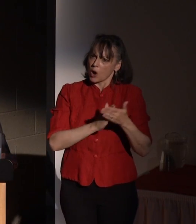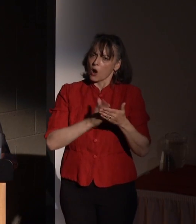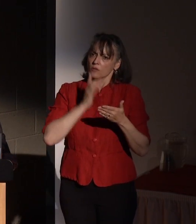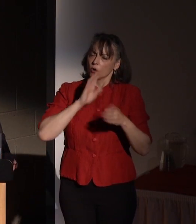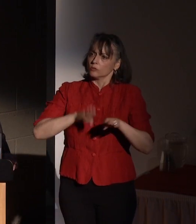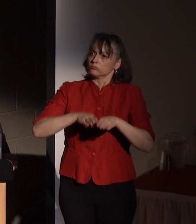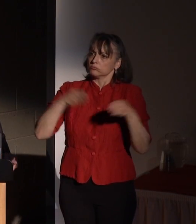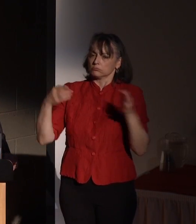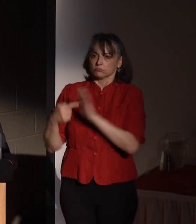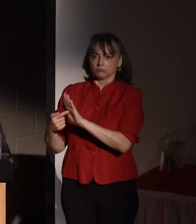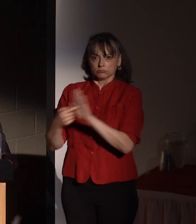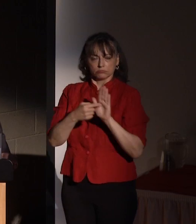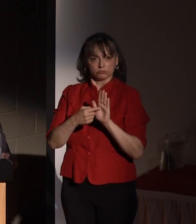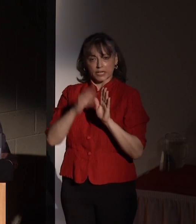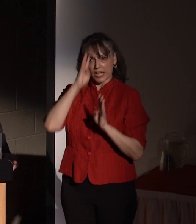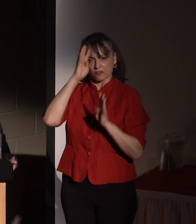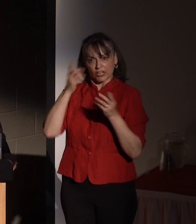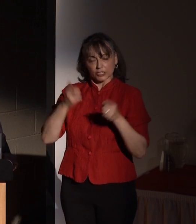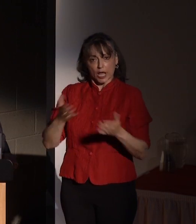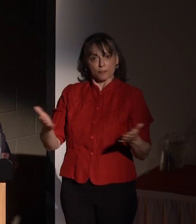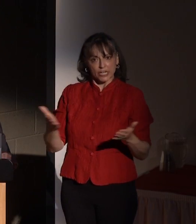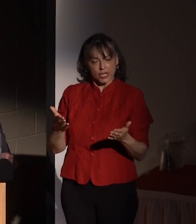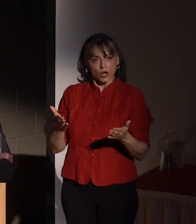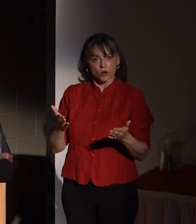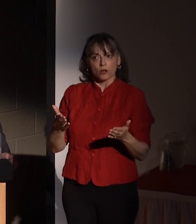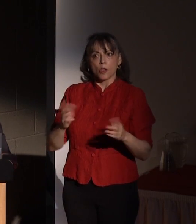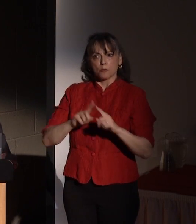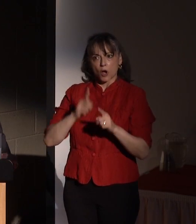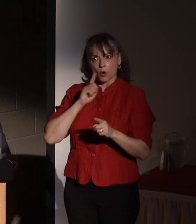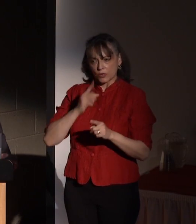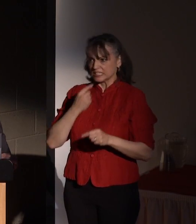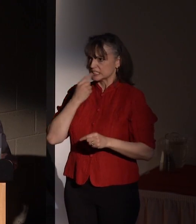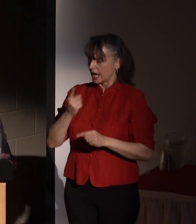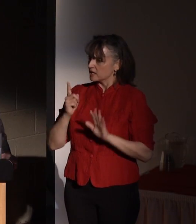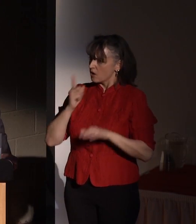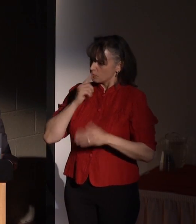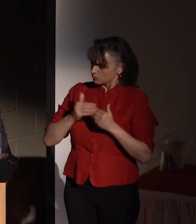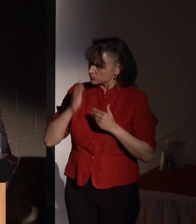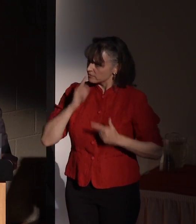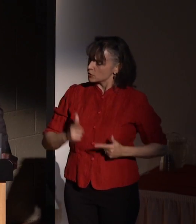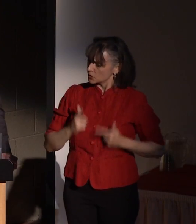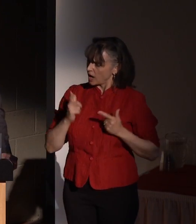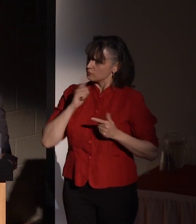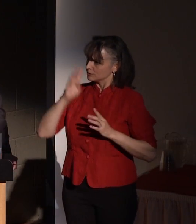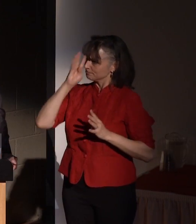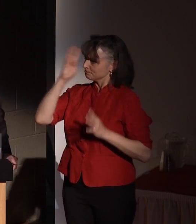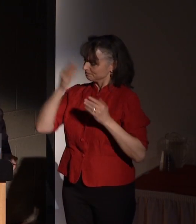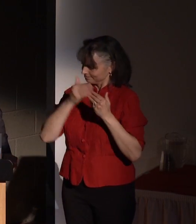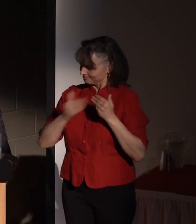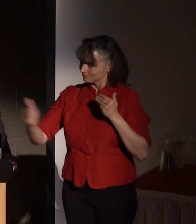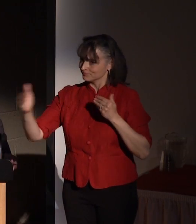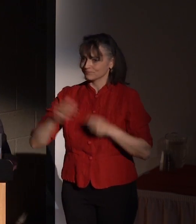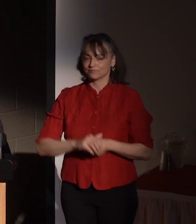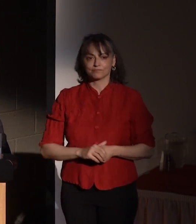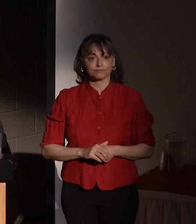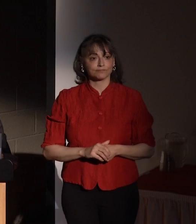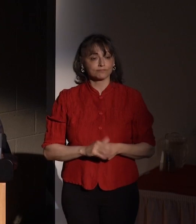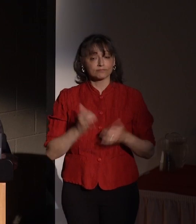showing what innovation as a life pursuit means. While innovation is all around the campus, selecting the